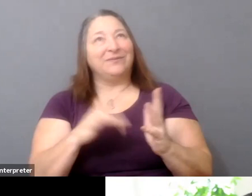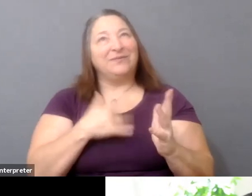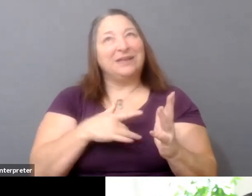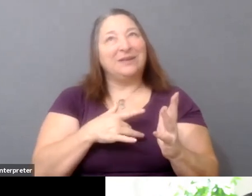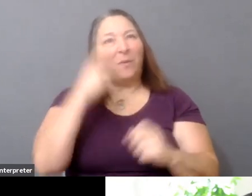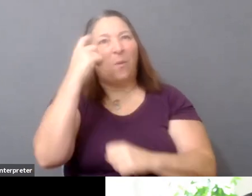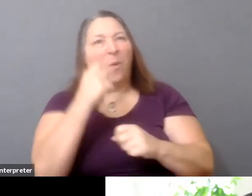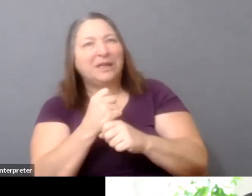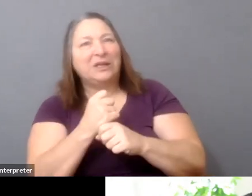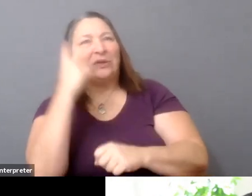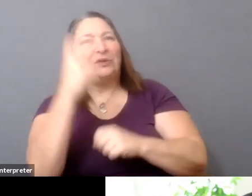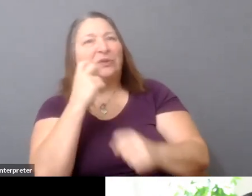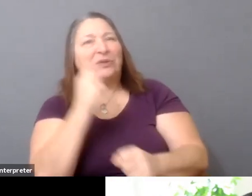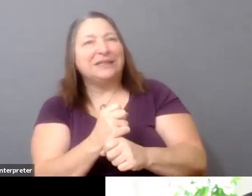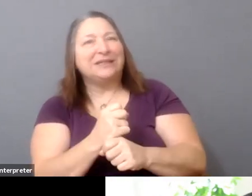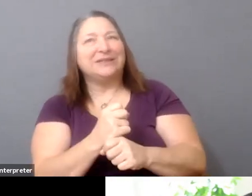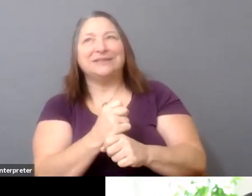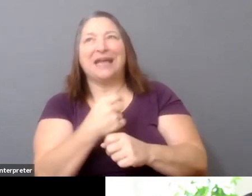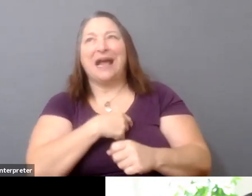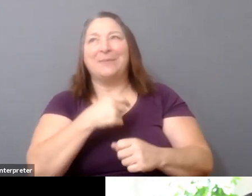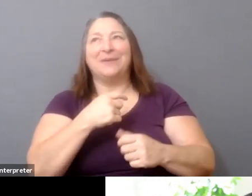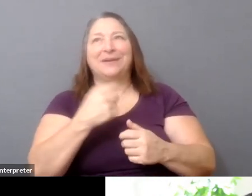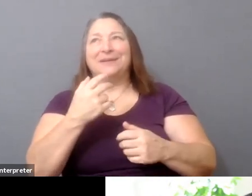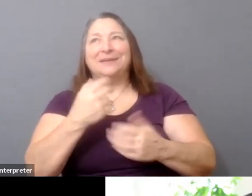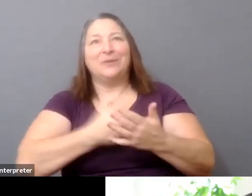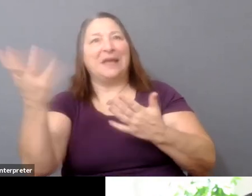quote, unquote, creative distribution or self-distribution.